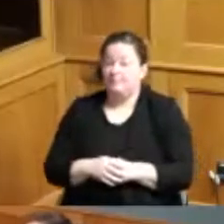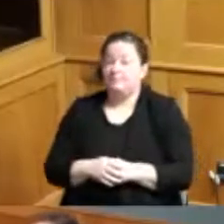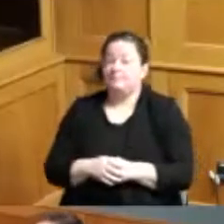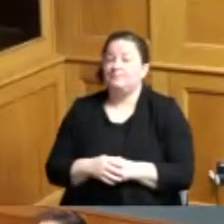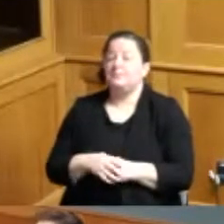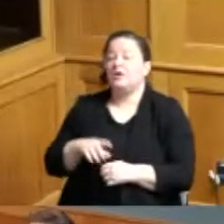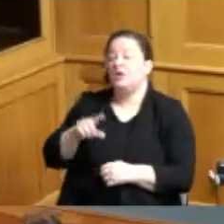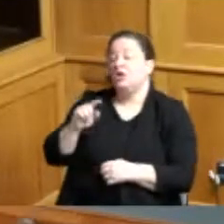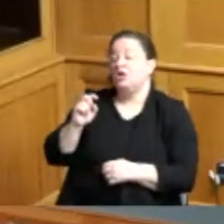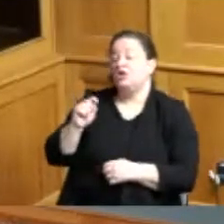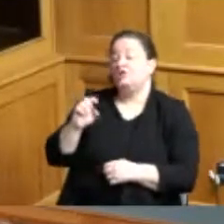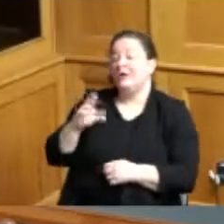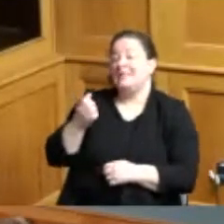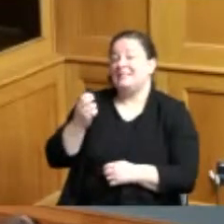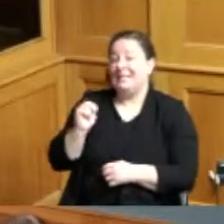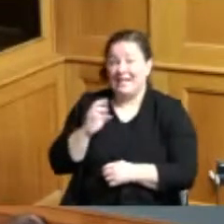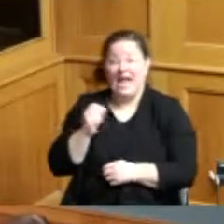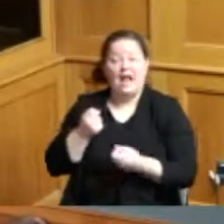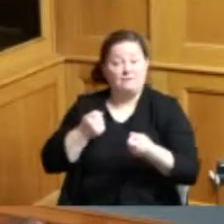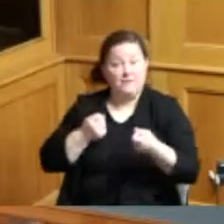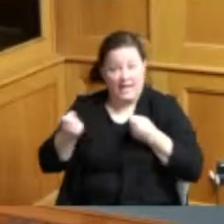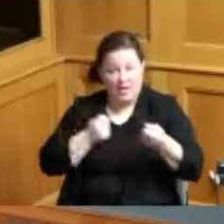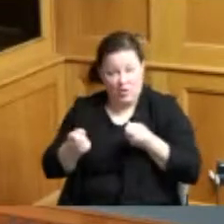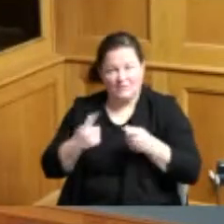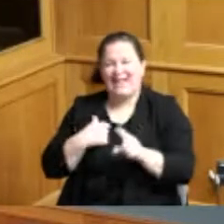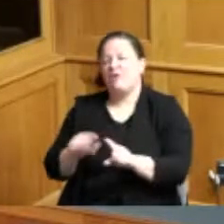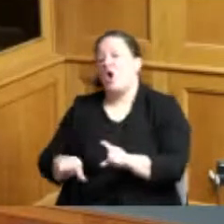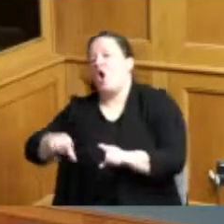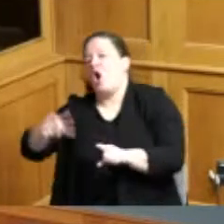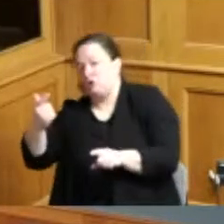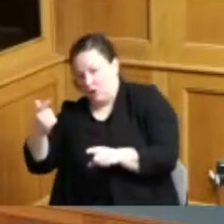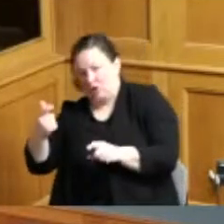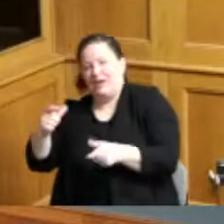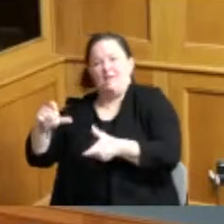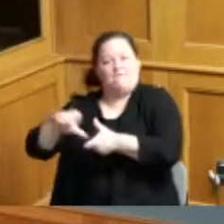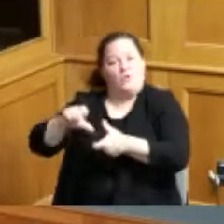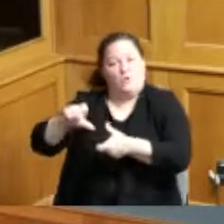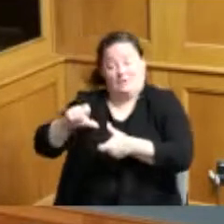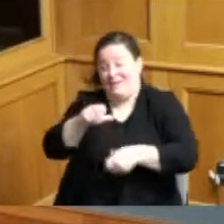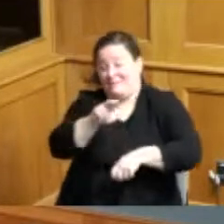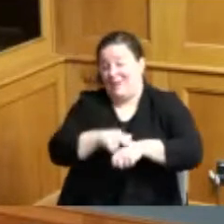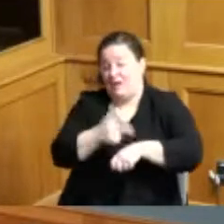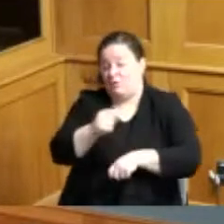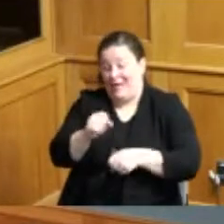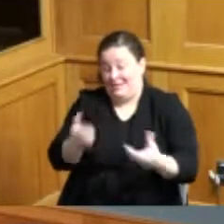powered by alternative fuels including natural gas produced in Ohio protects the environment